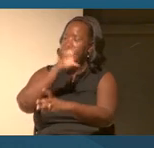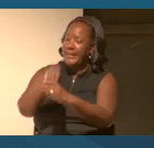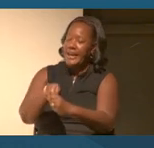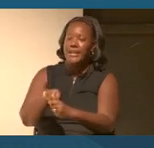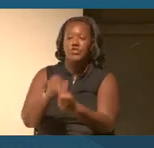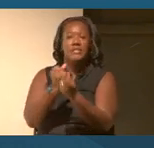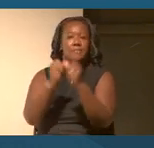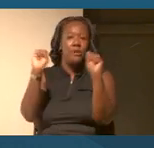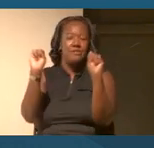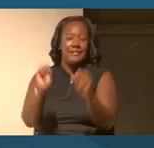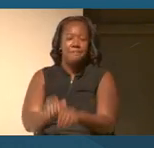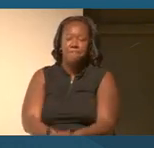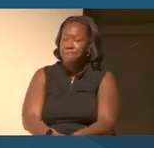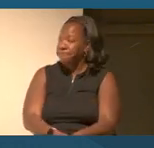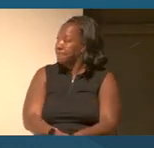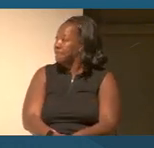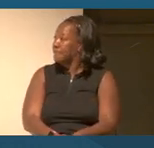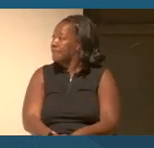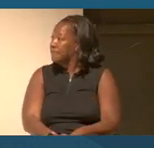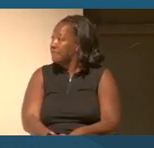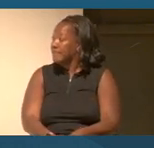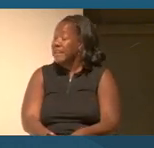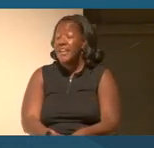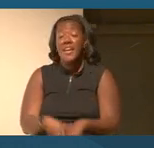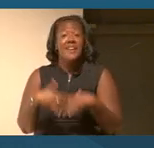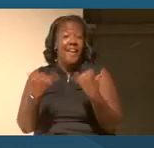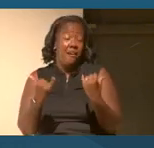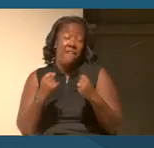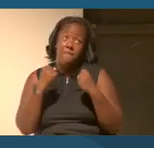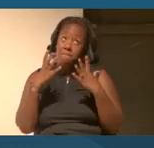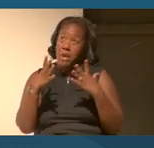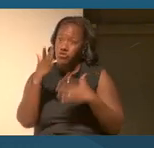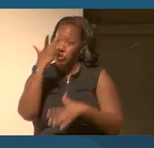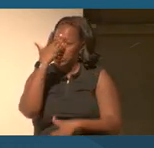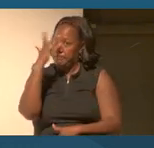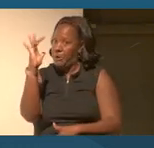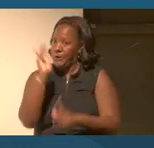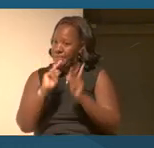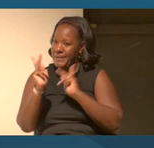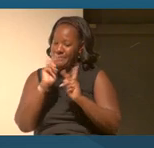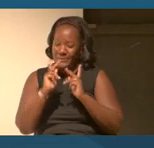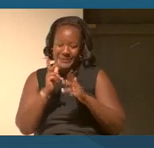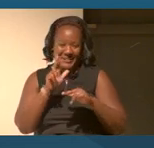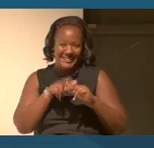But I also wanted to move on to the much smarter people to my left.